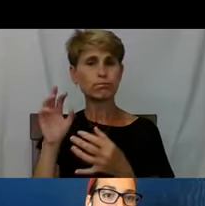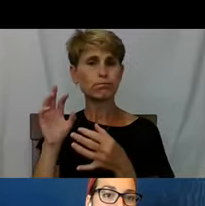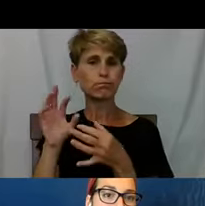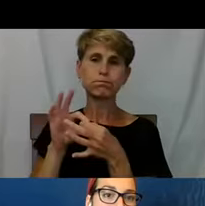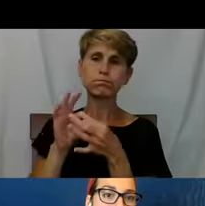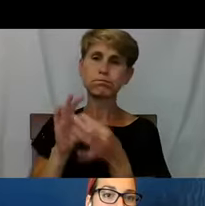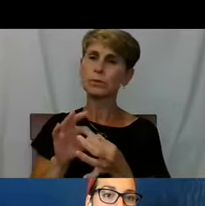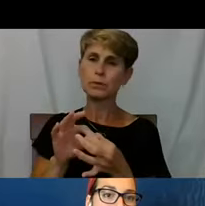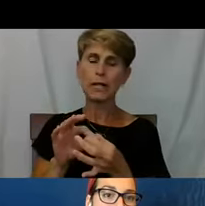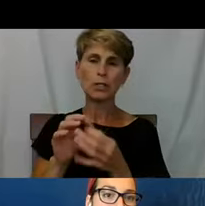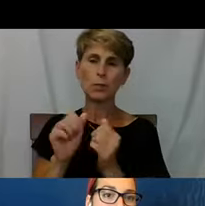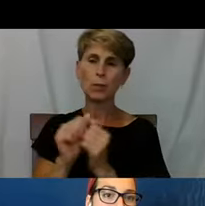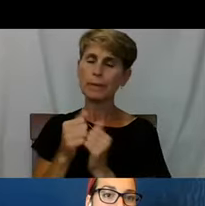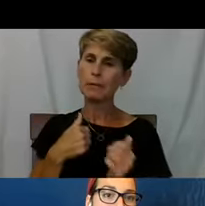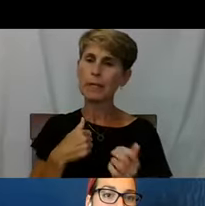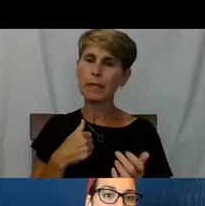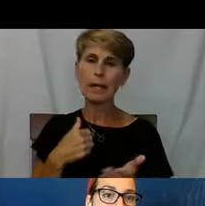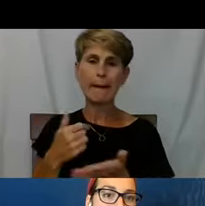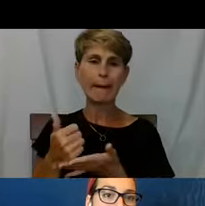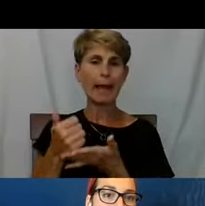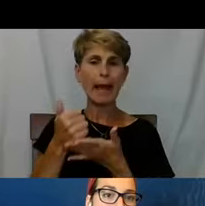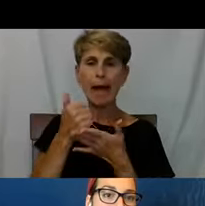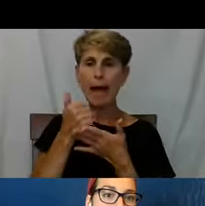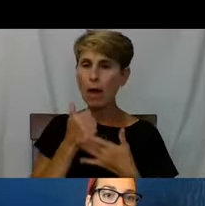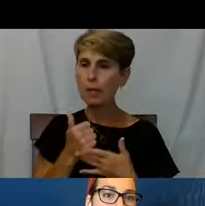and helped me kind of deal with all the finance parts.